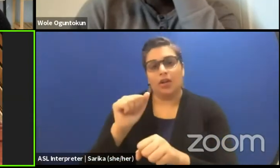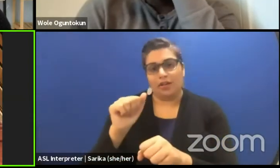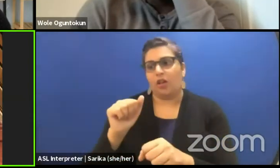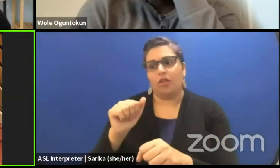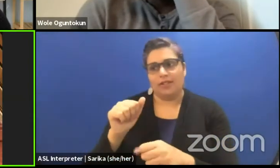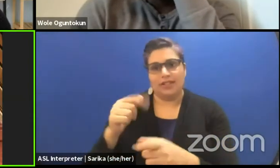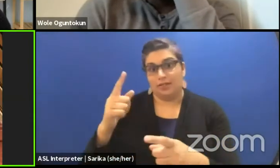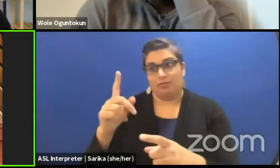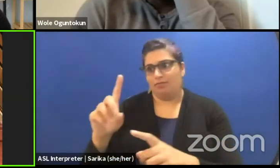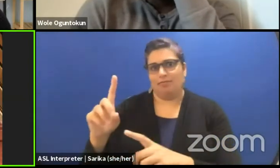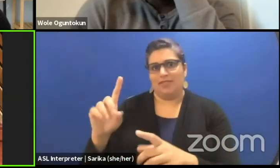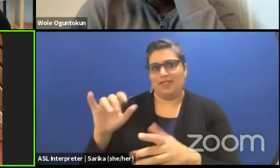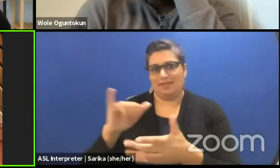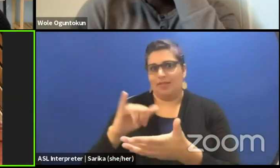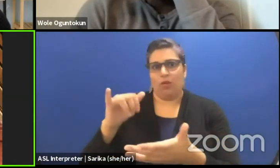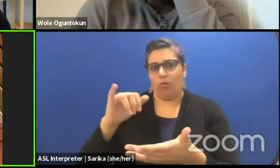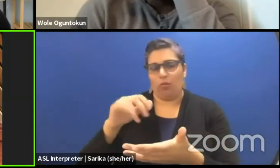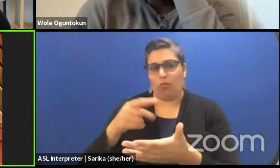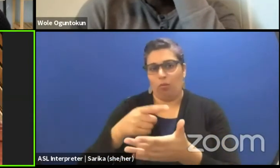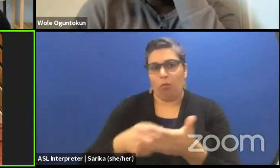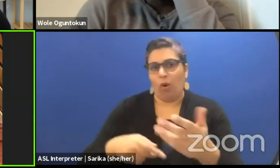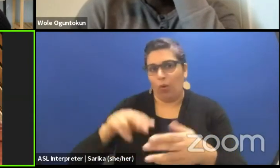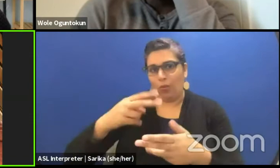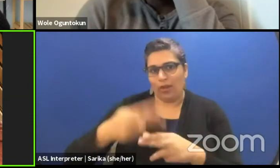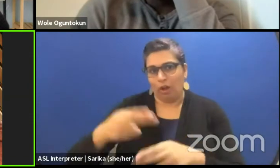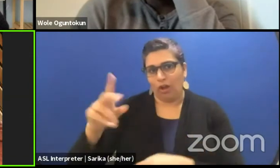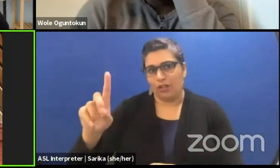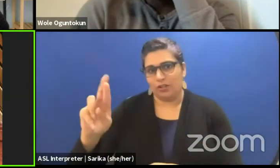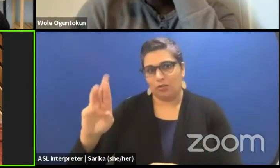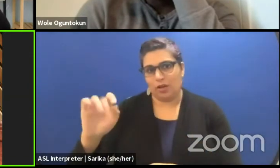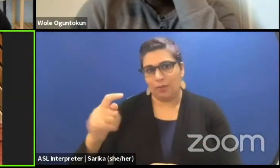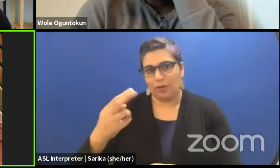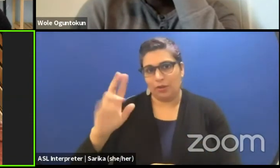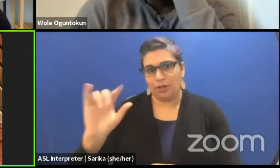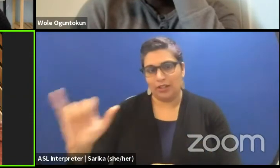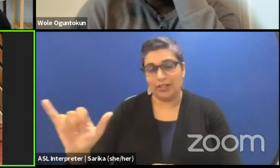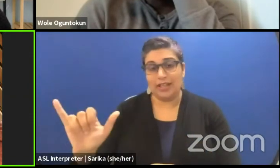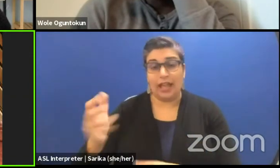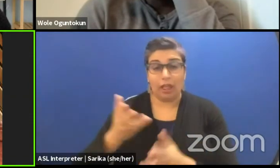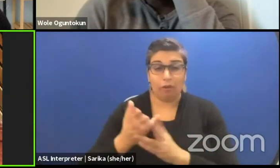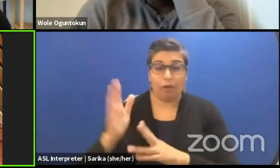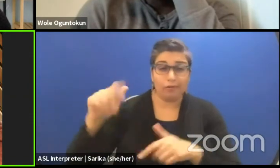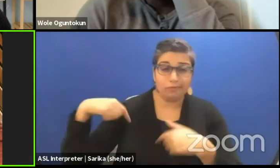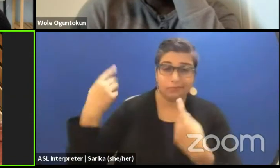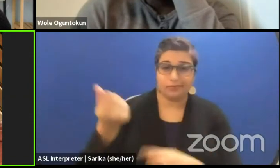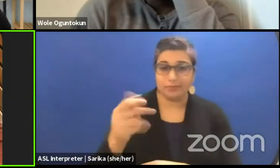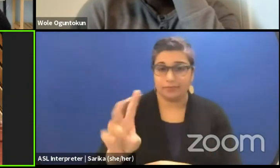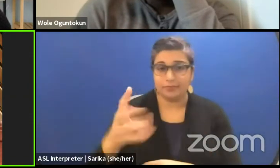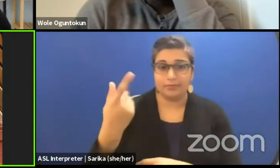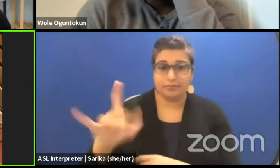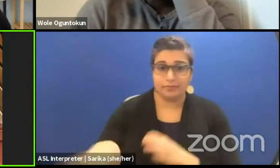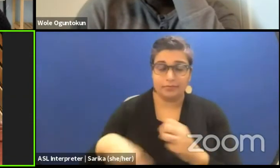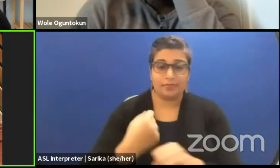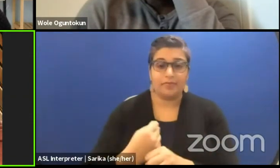And throughout the past 17, 18 years of the productions that we've made, the person that fulfills the role